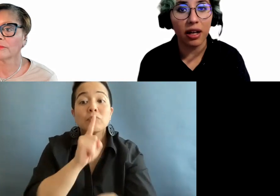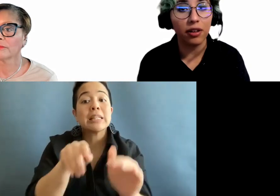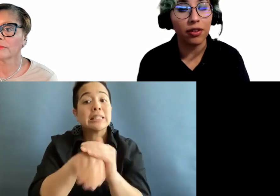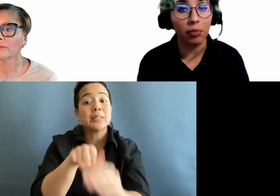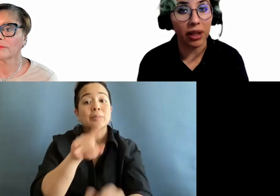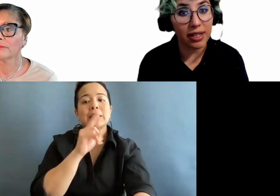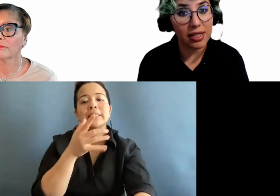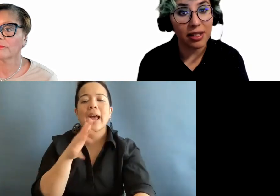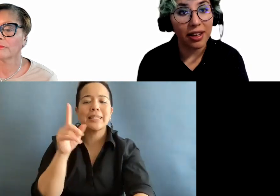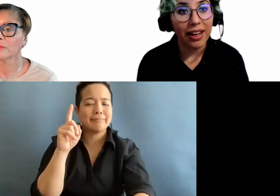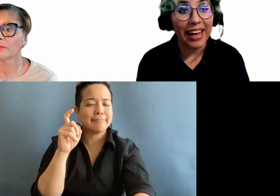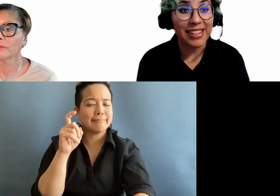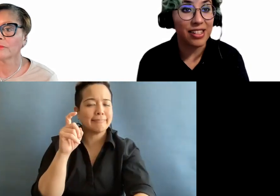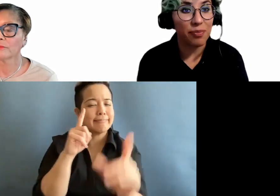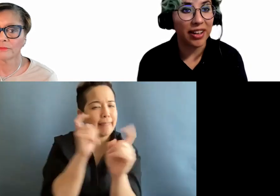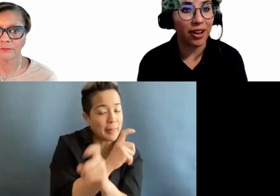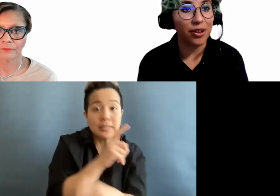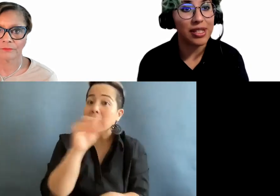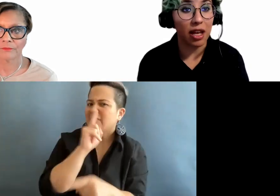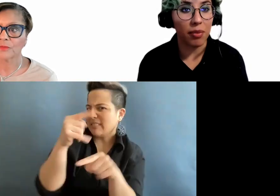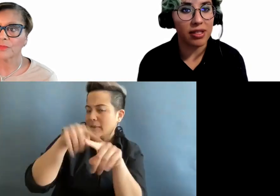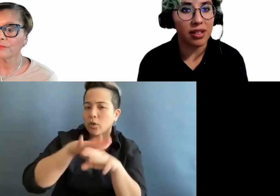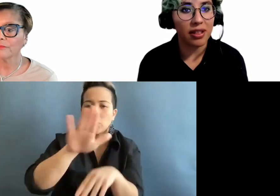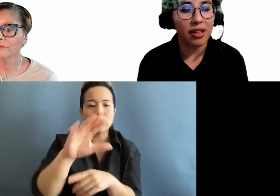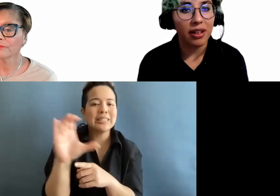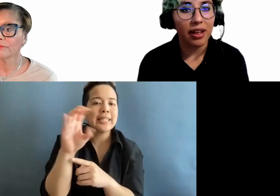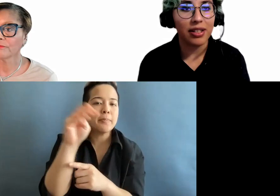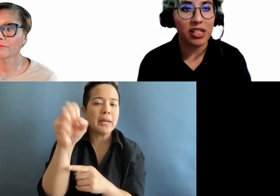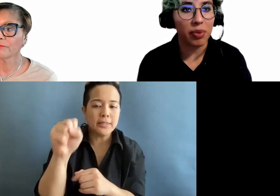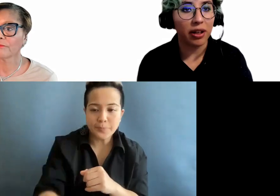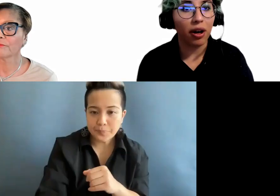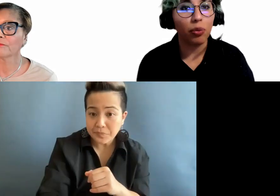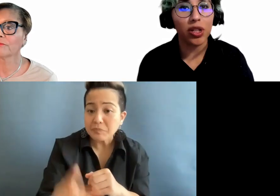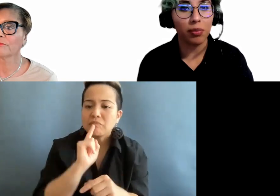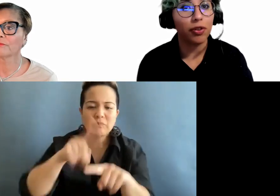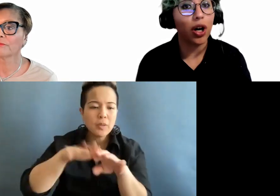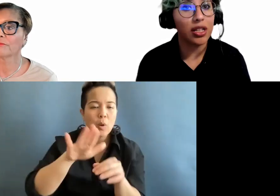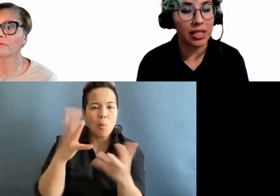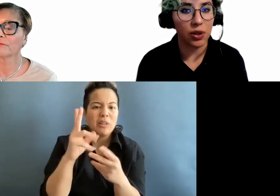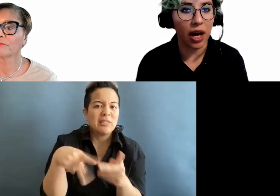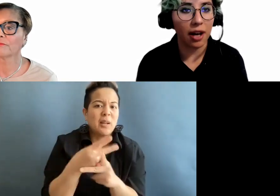kind of complex, and it does depend on your CMS. It does depend on what type of content you have.